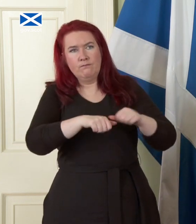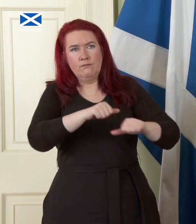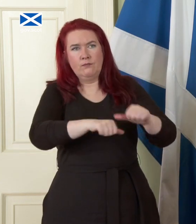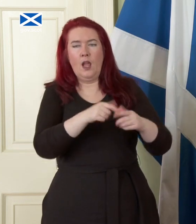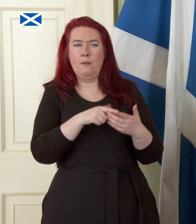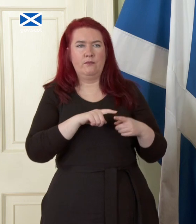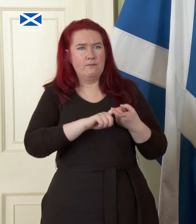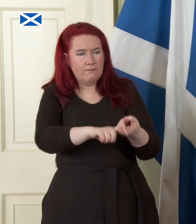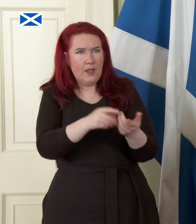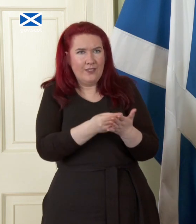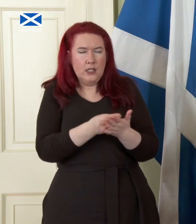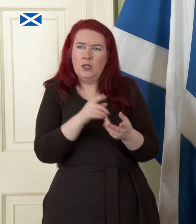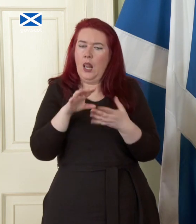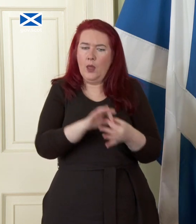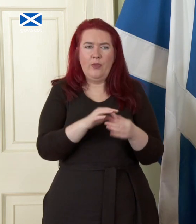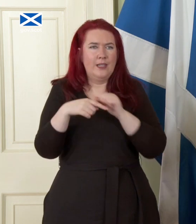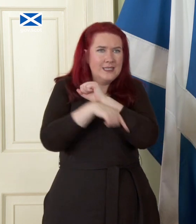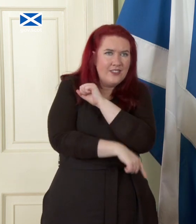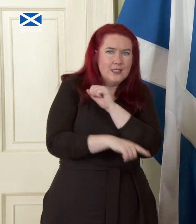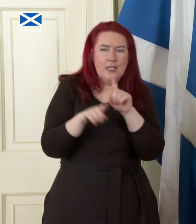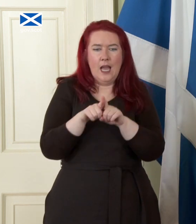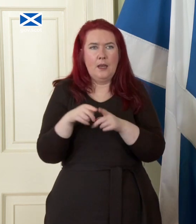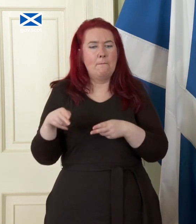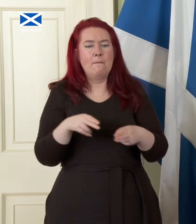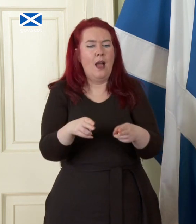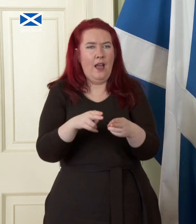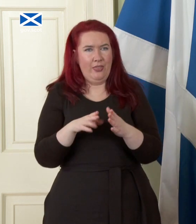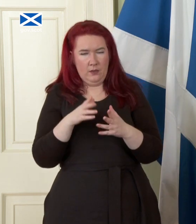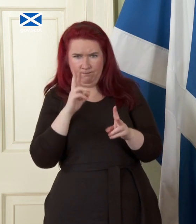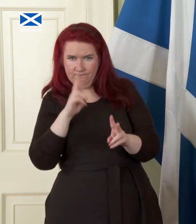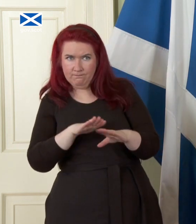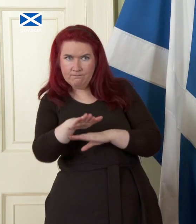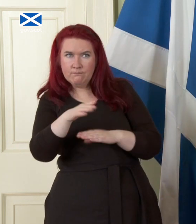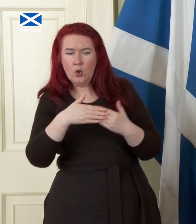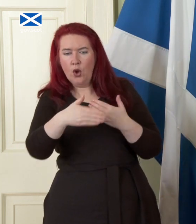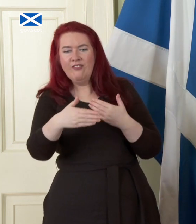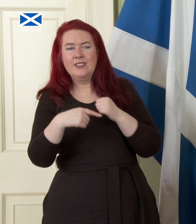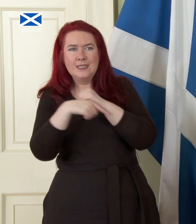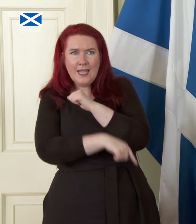both in terms of deficit and at the path of of debt and that would be these would be judgments